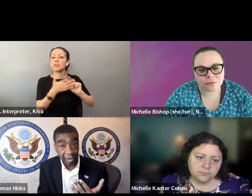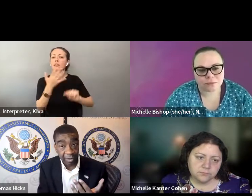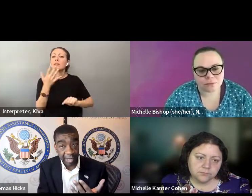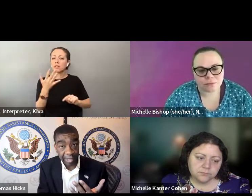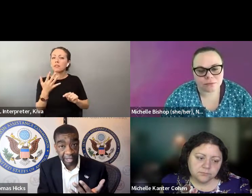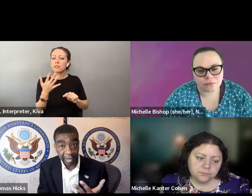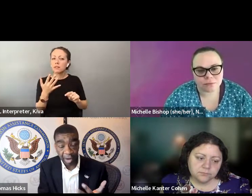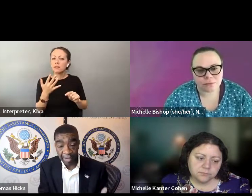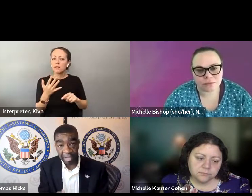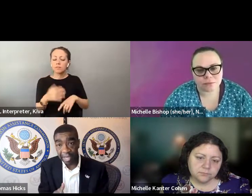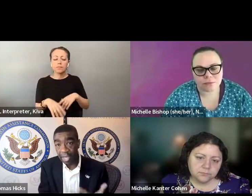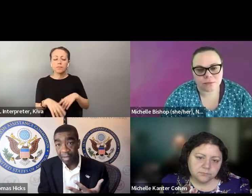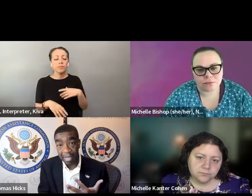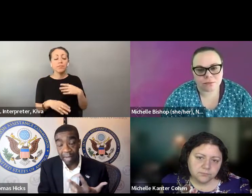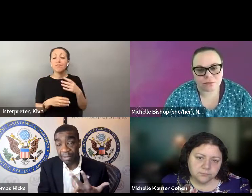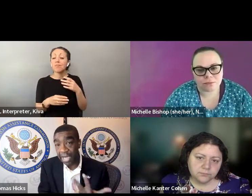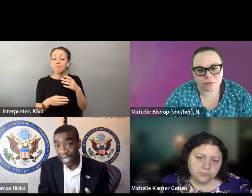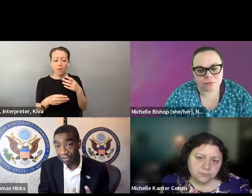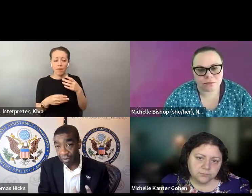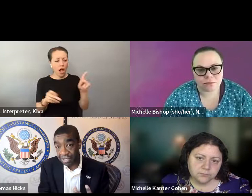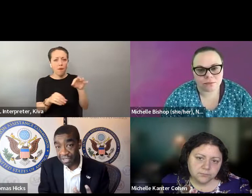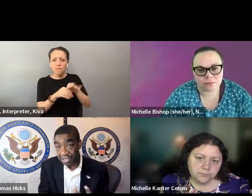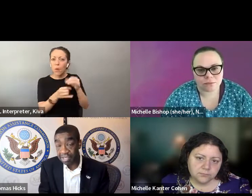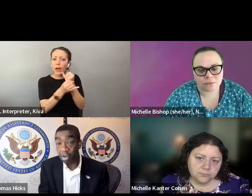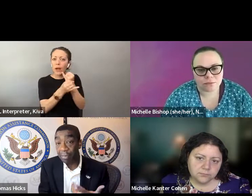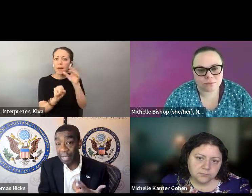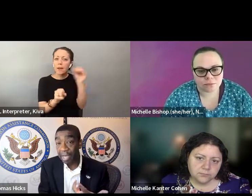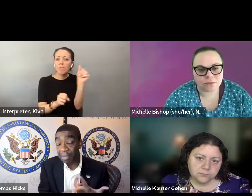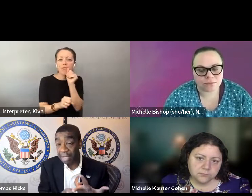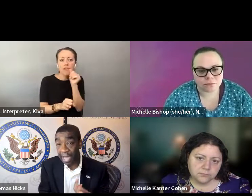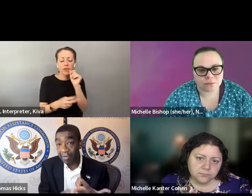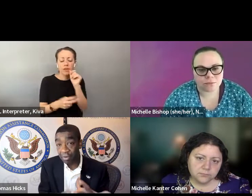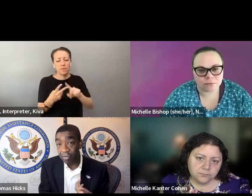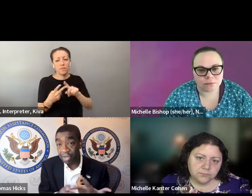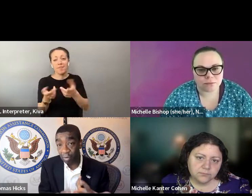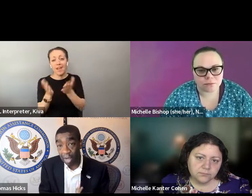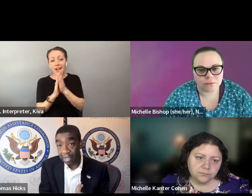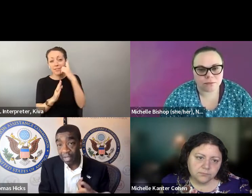lays out what your rights are as a disability -- disabled voter, whether -- basically being able to vote